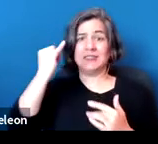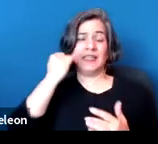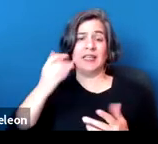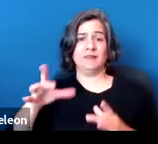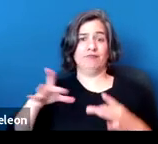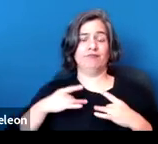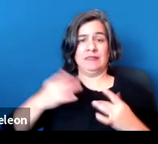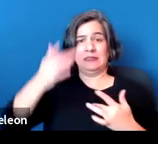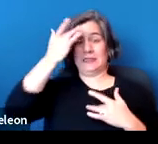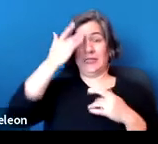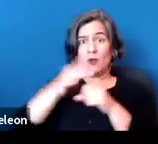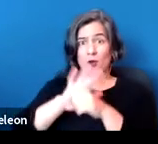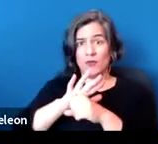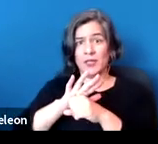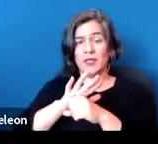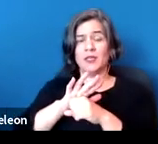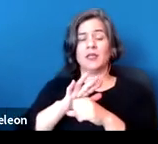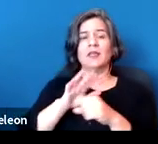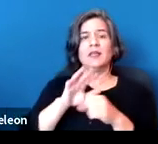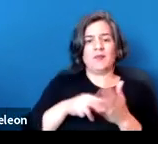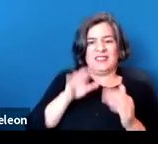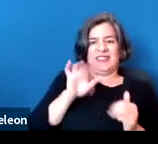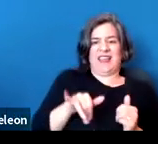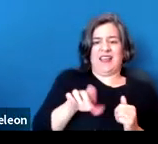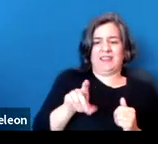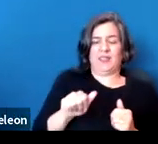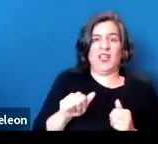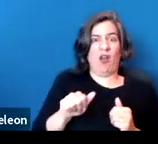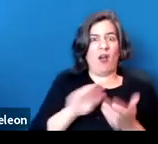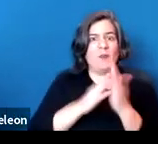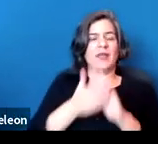and this disability can therefore make it life-threatening to comply